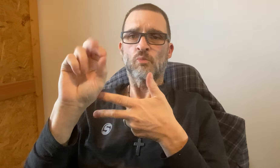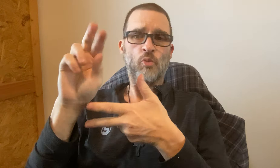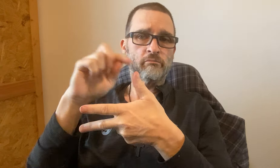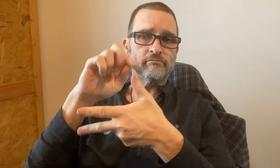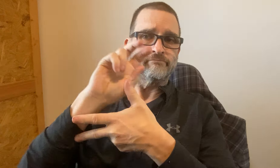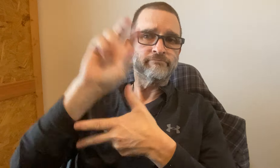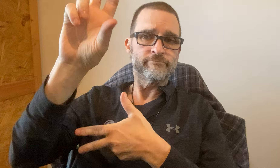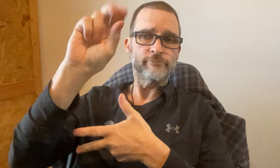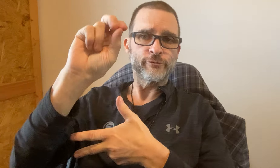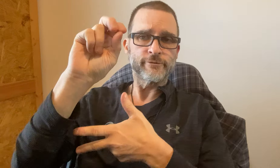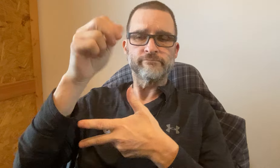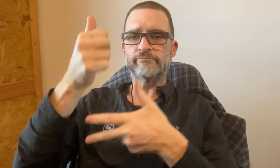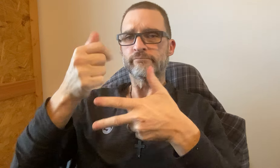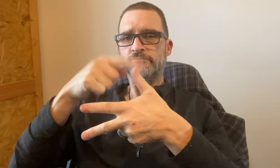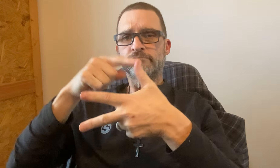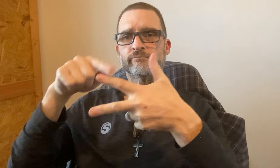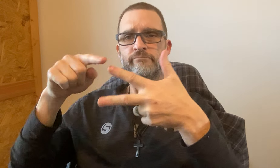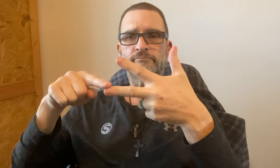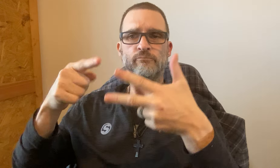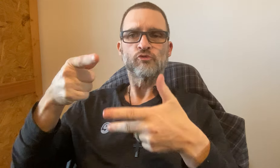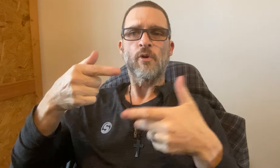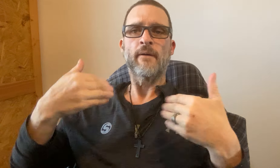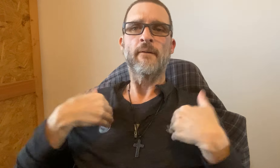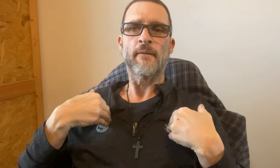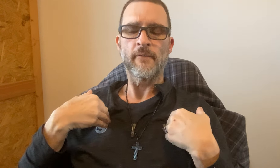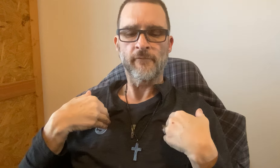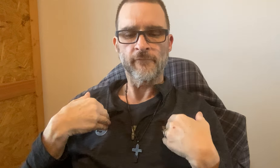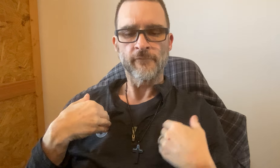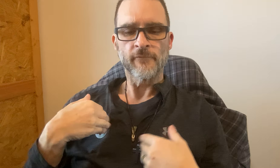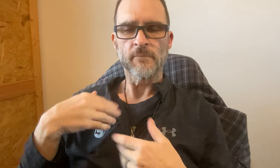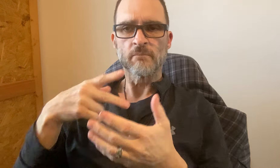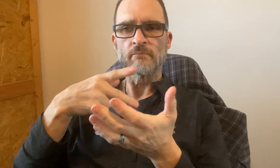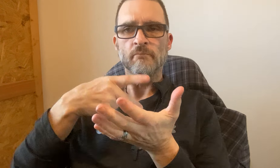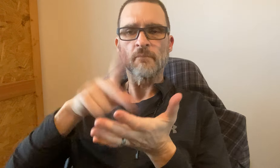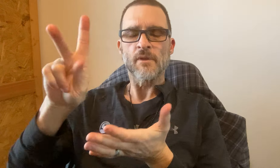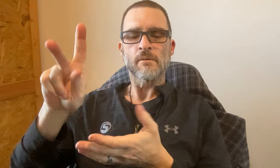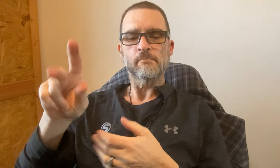Then send $30 Send it to one of the 3 ways: Zelle, CashApp, or Venmo that you have.